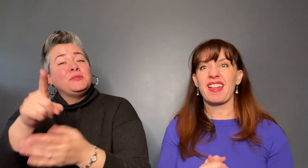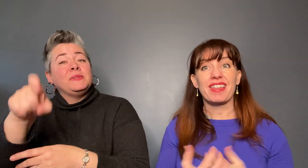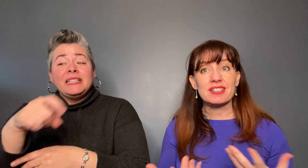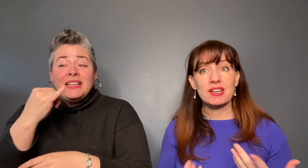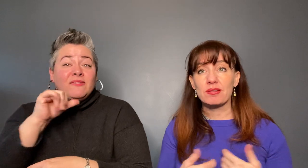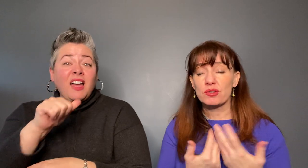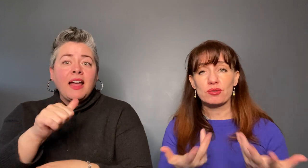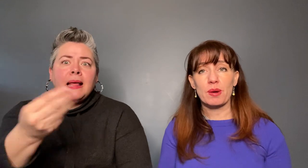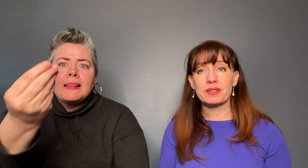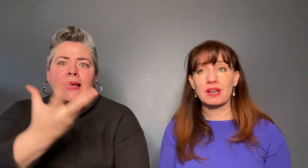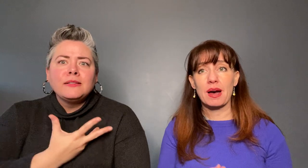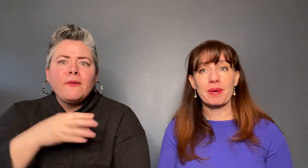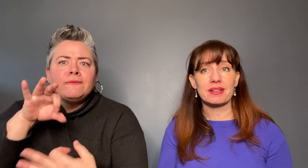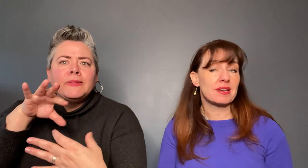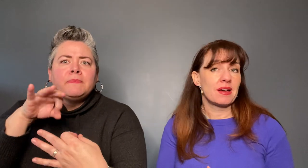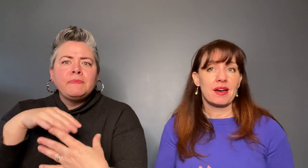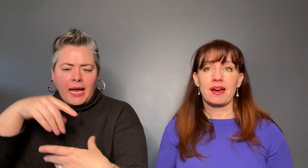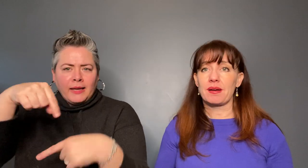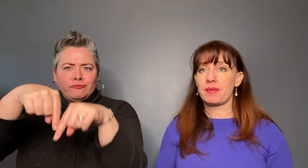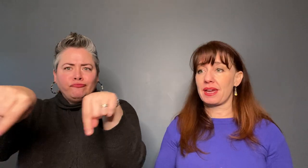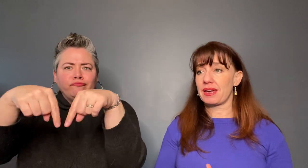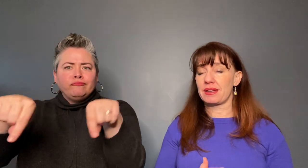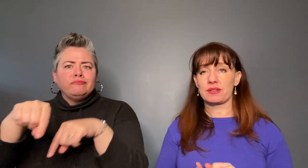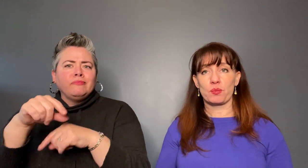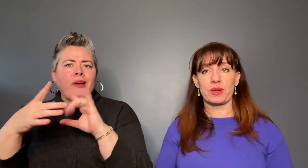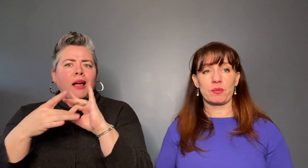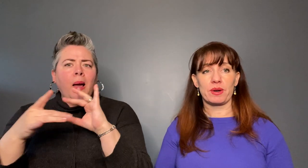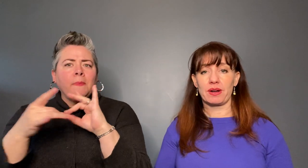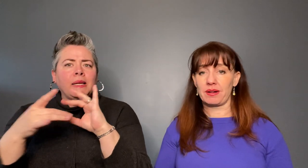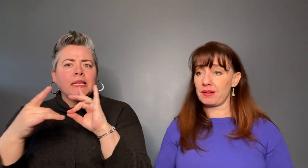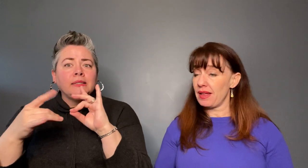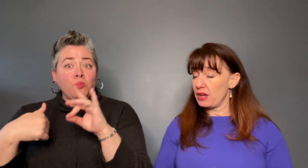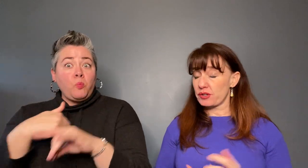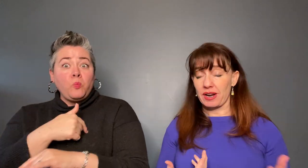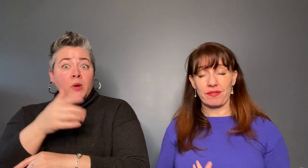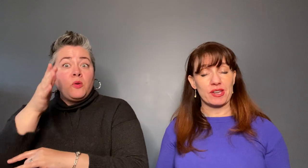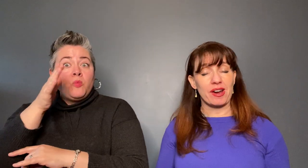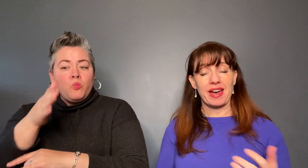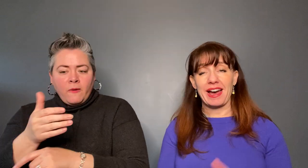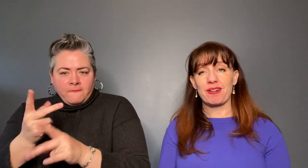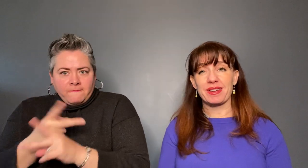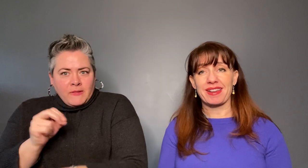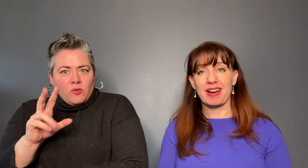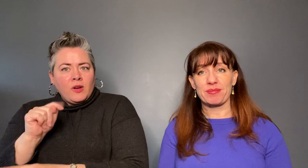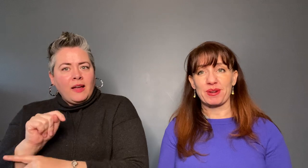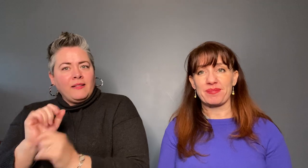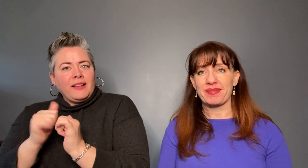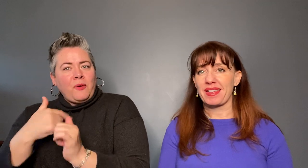drop us a comment and we will try to figure out how we can help you. I'm